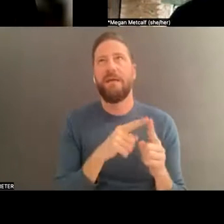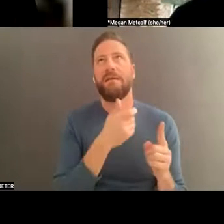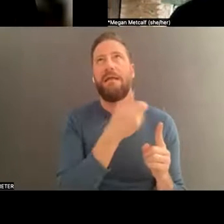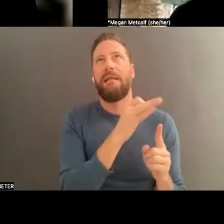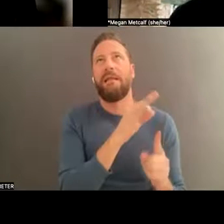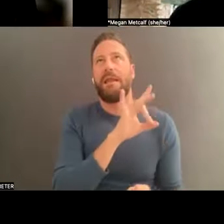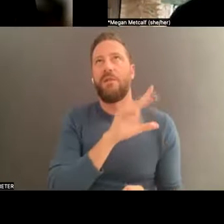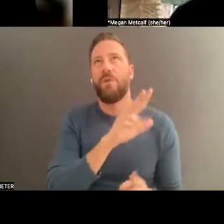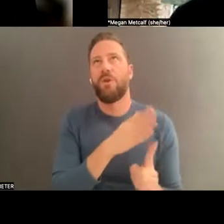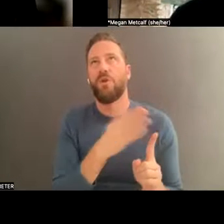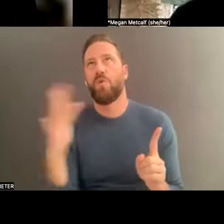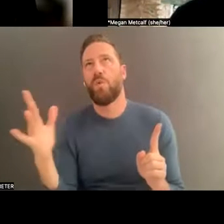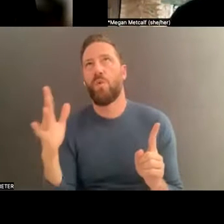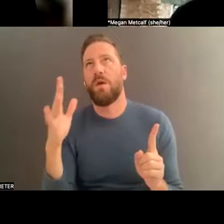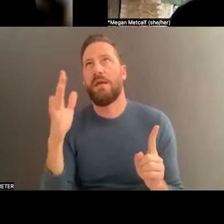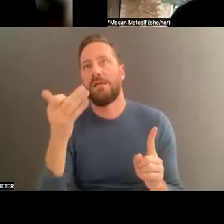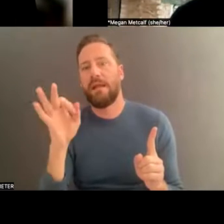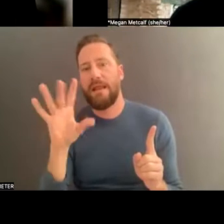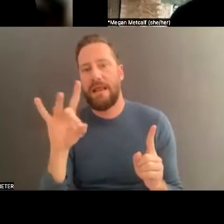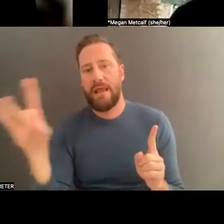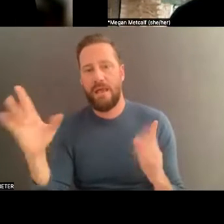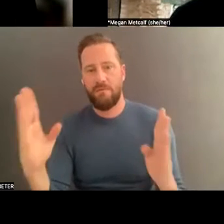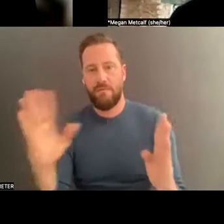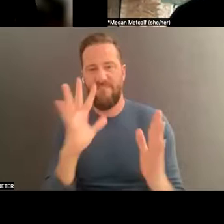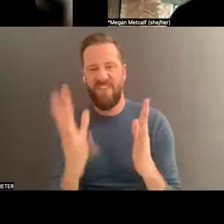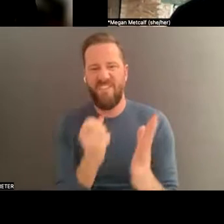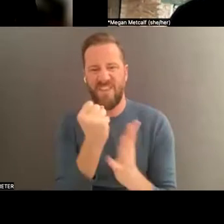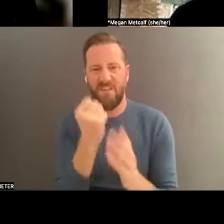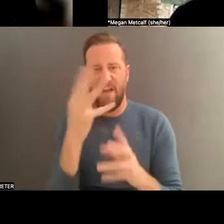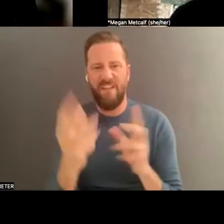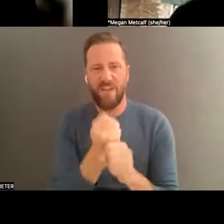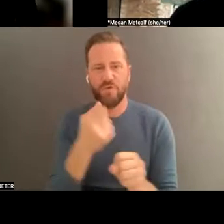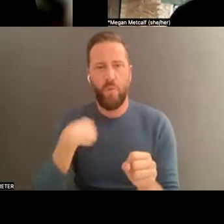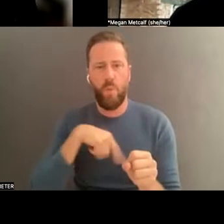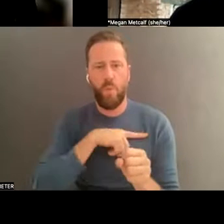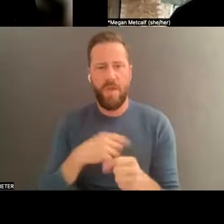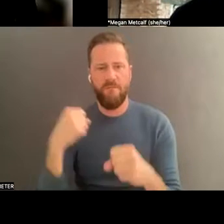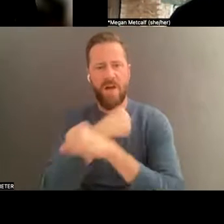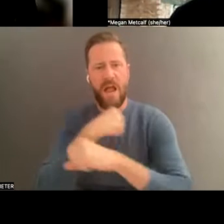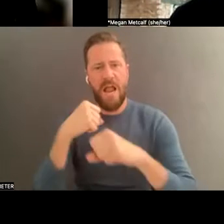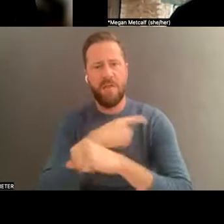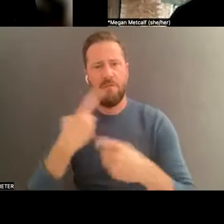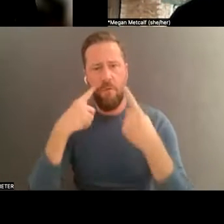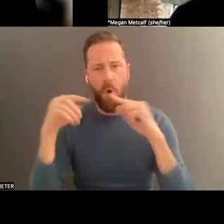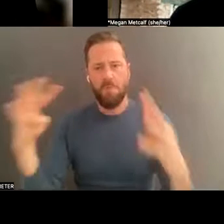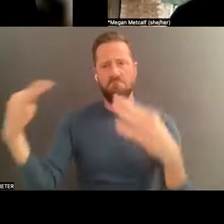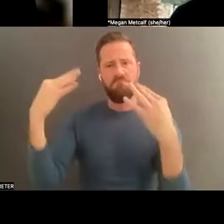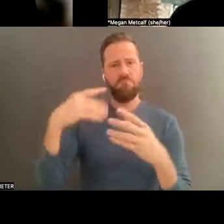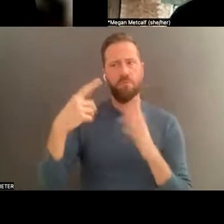1988. We're fighting for this recognition of this art form that we're doing.